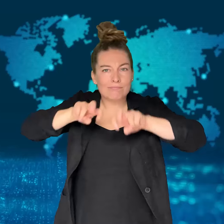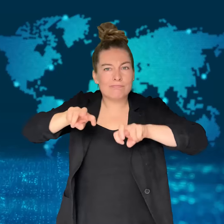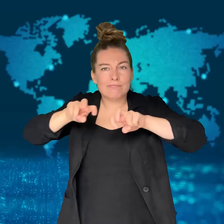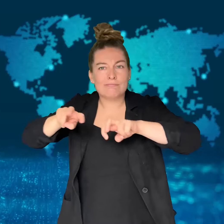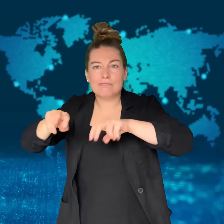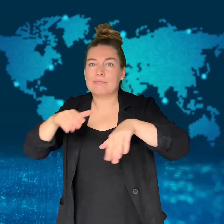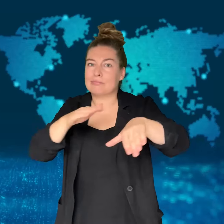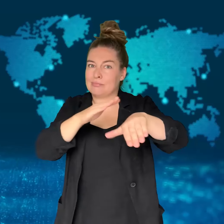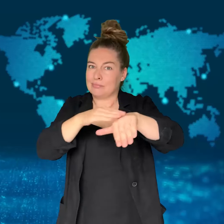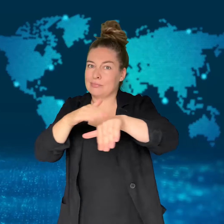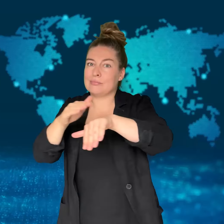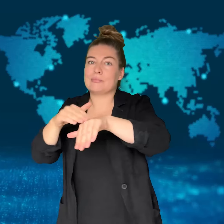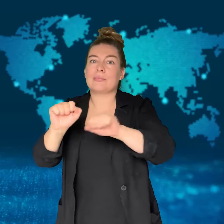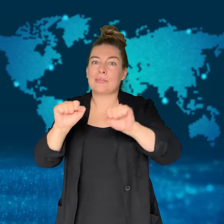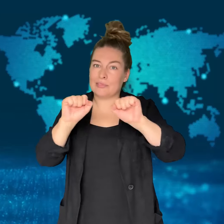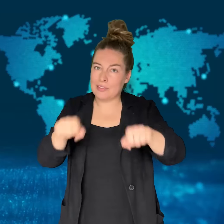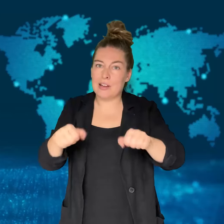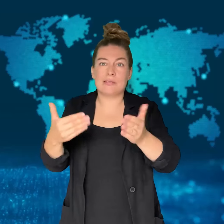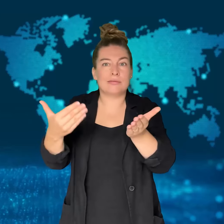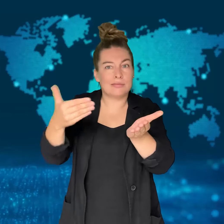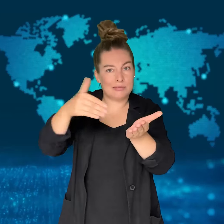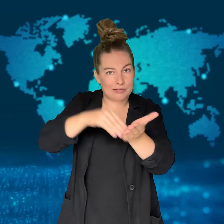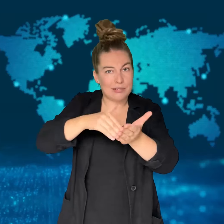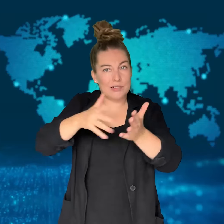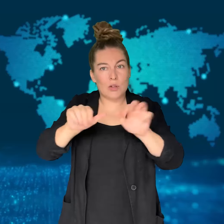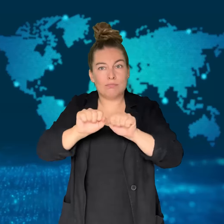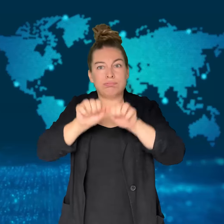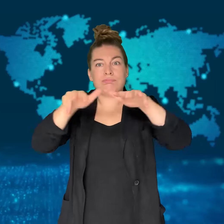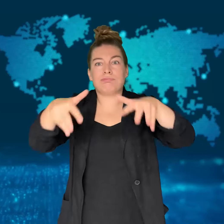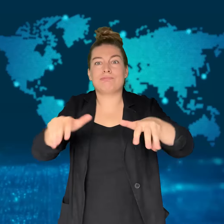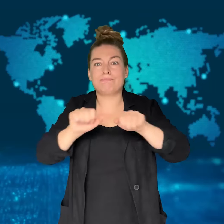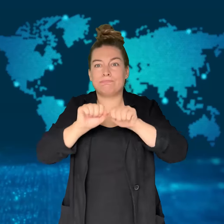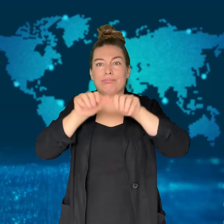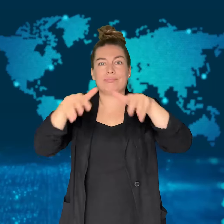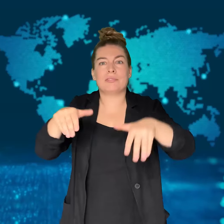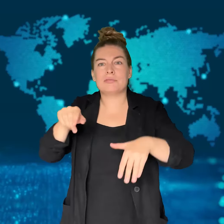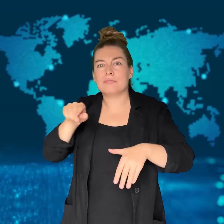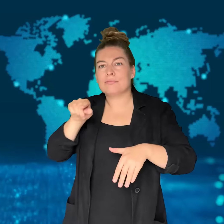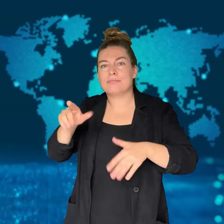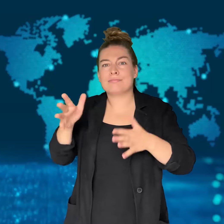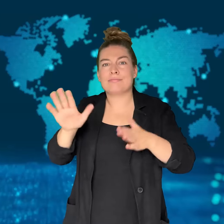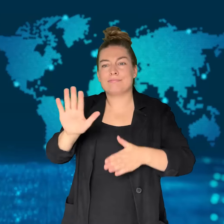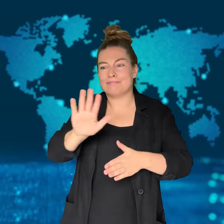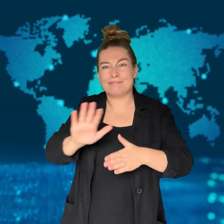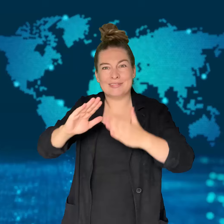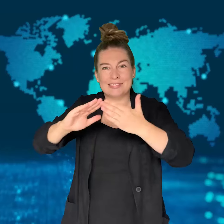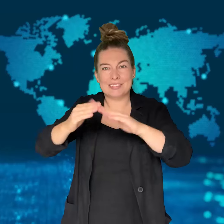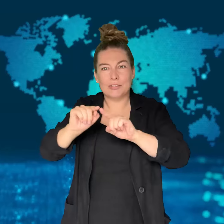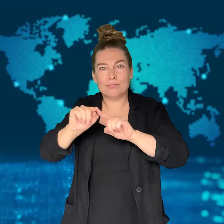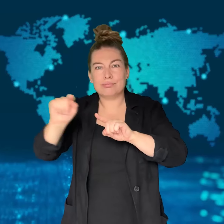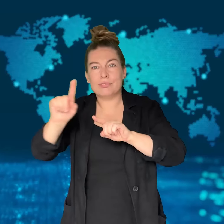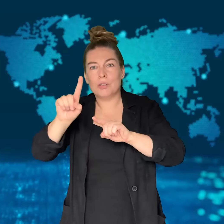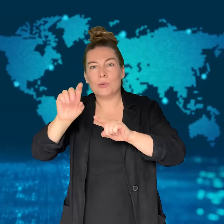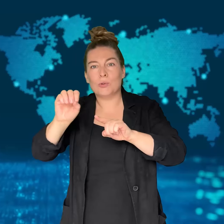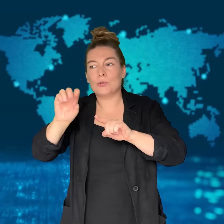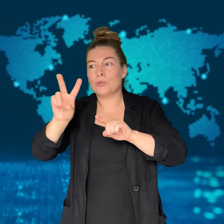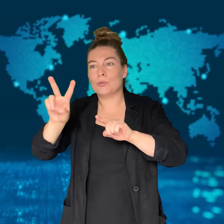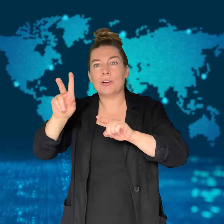The Shiveluch volcano is 102 kilometers east of Petropavlovsk-Kamchatsky,